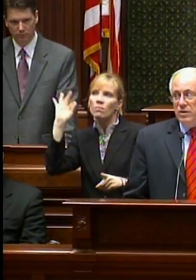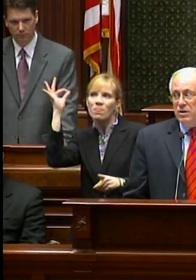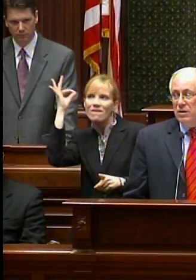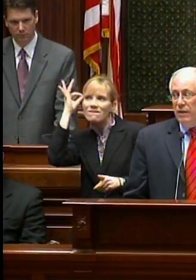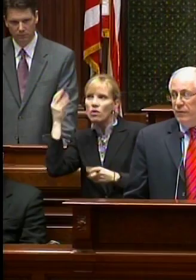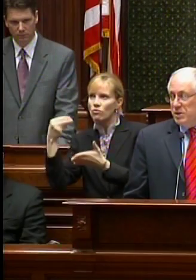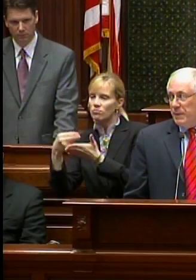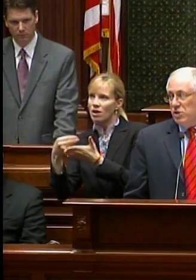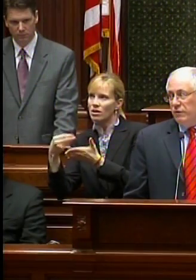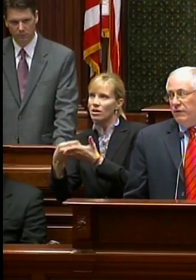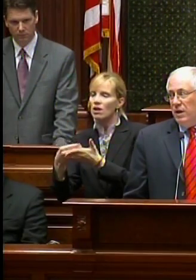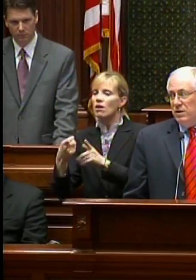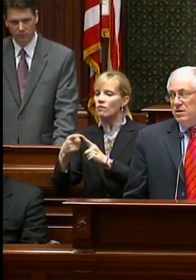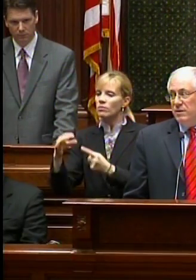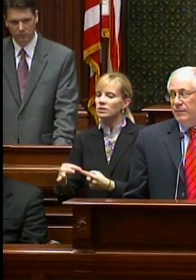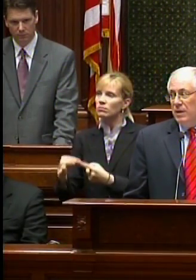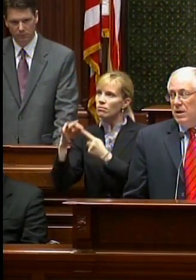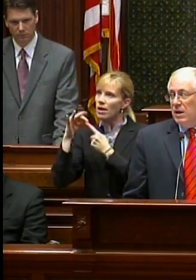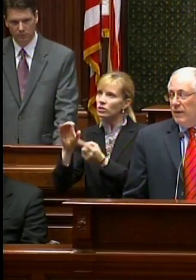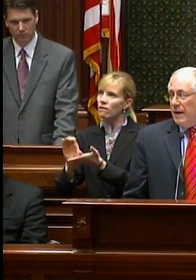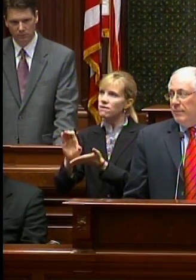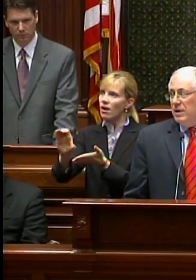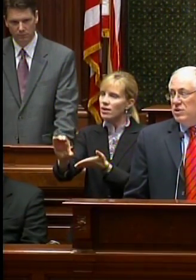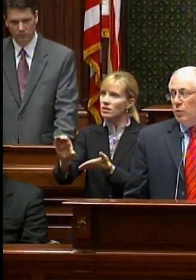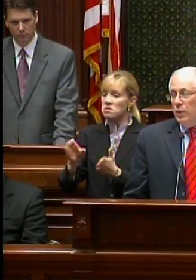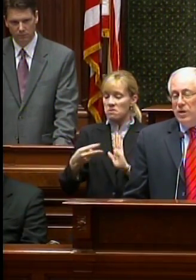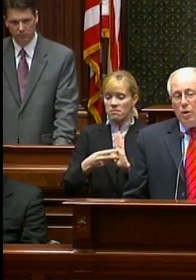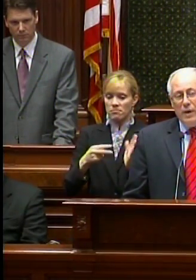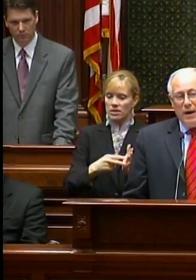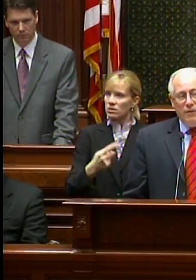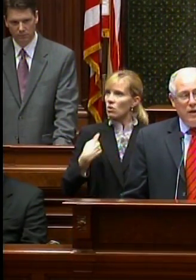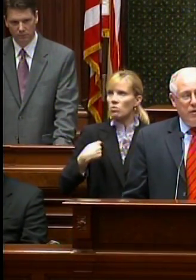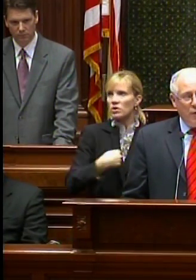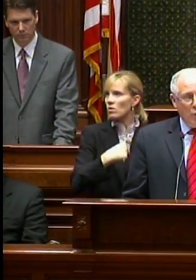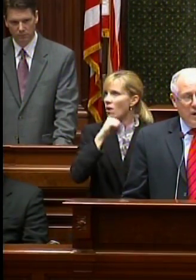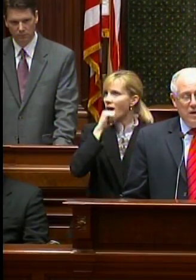dollars and special funds. That means we don’t have the authority to